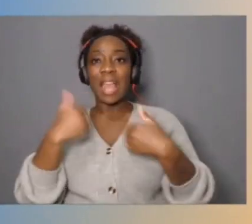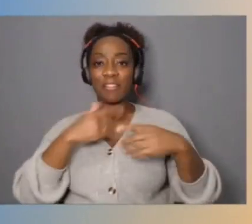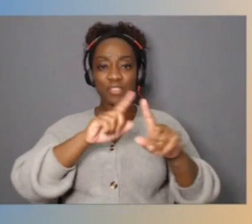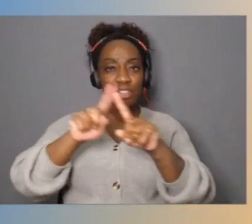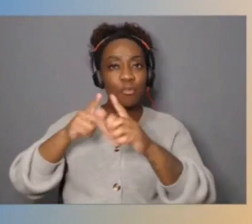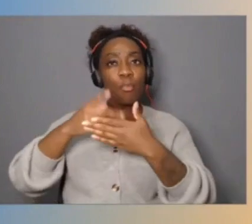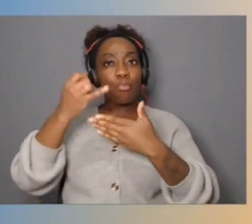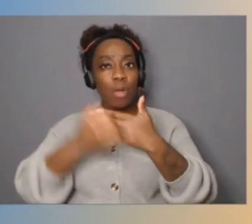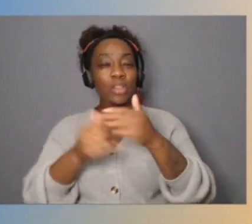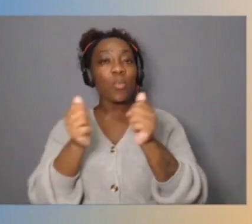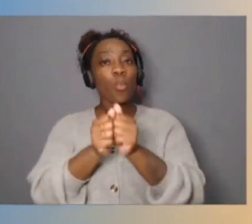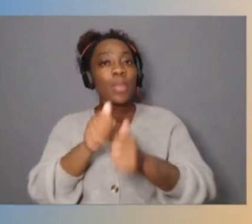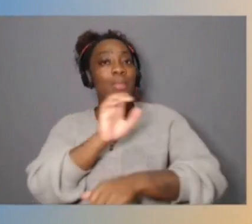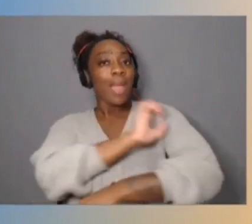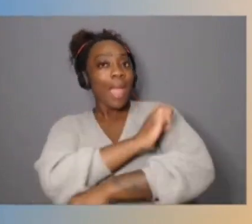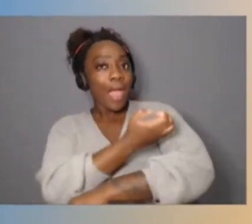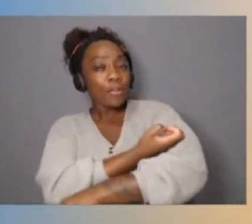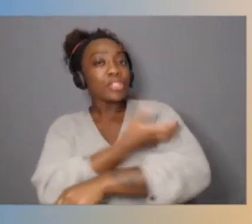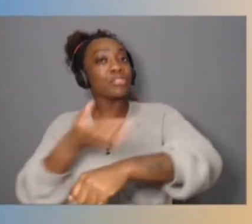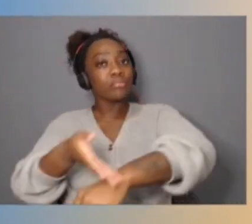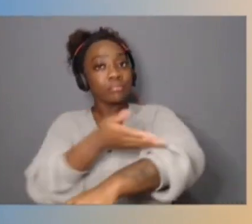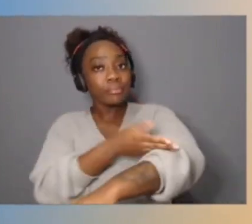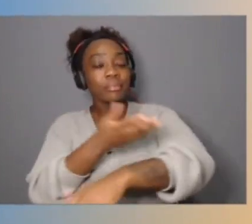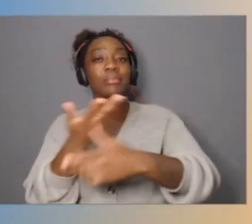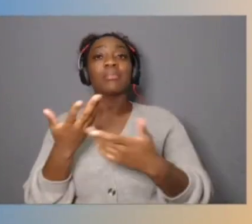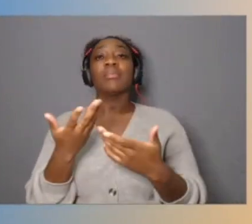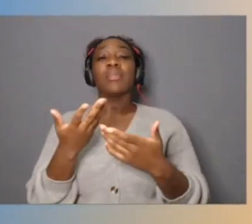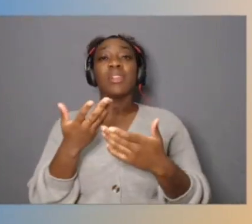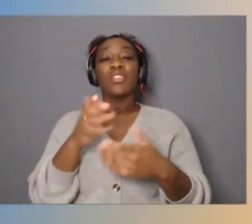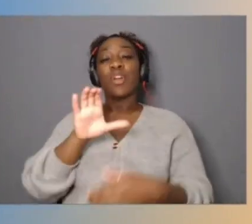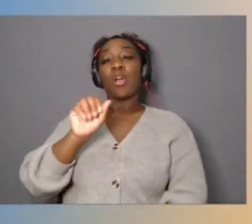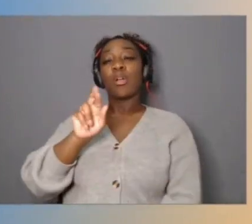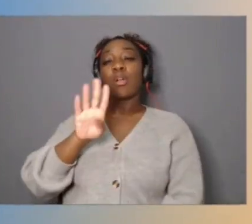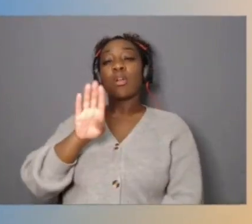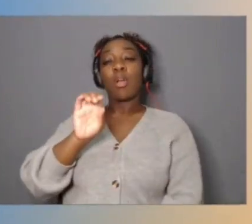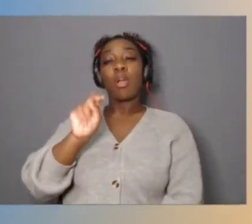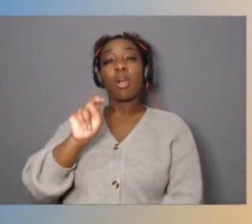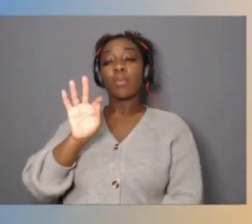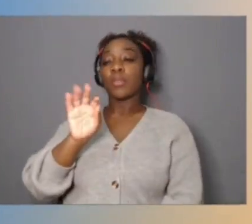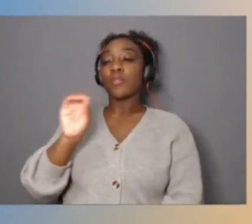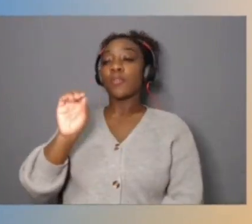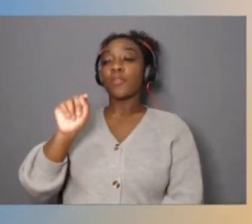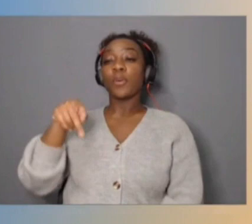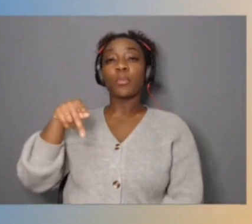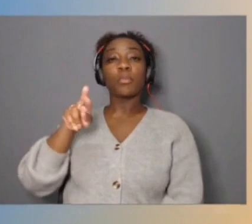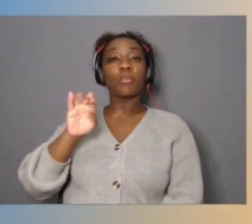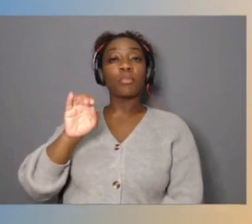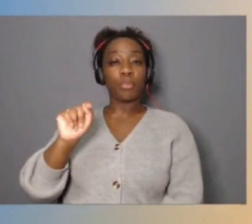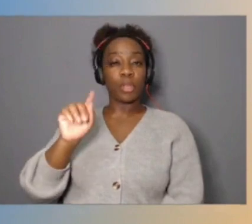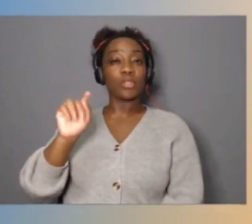The customer carbon footprint tool helping you to understand your emissions, helping you to reduce those and to make better decisions